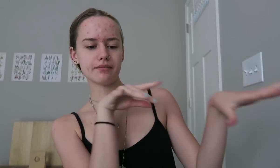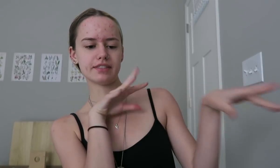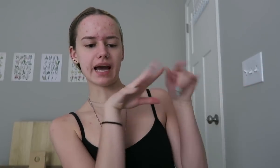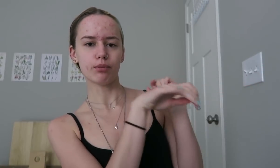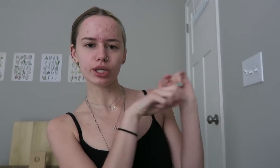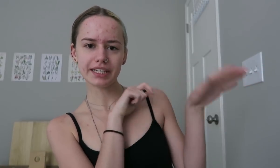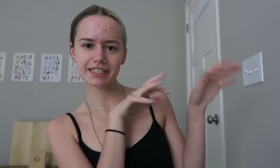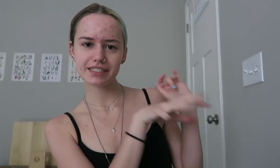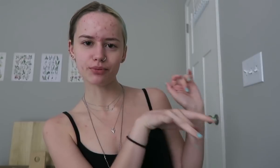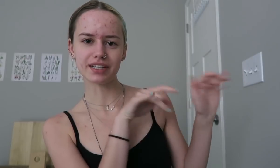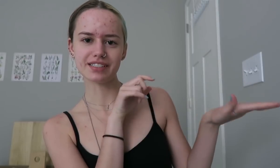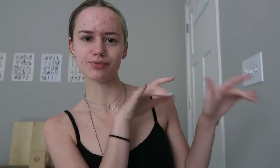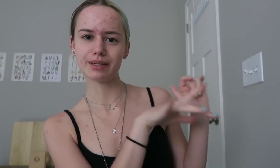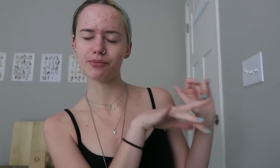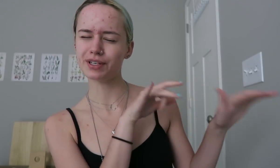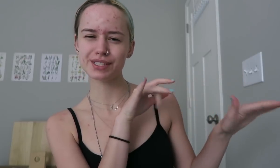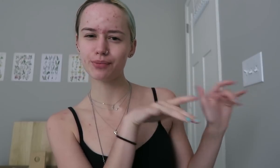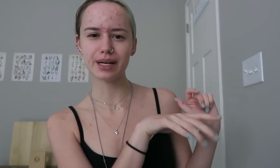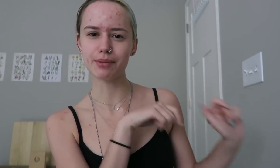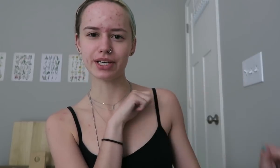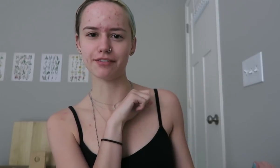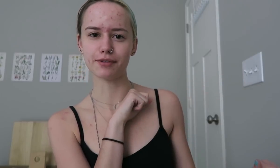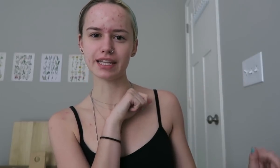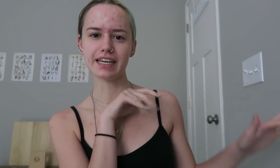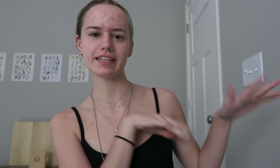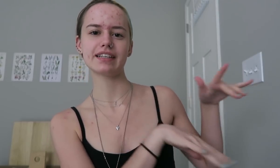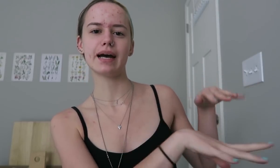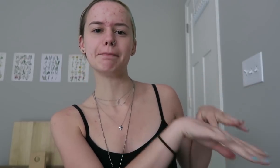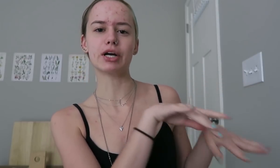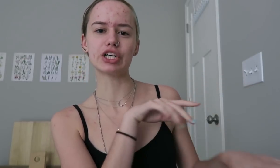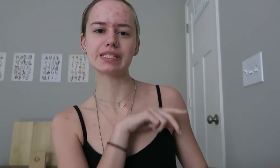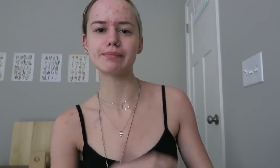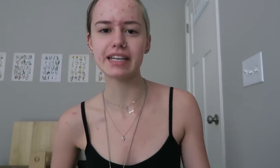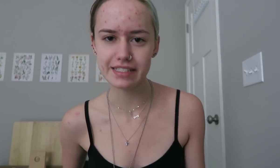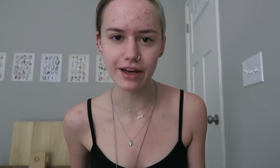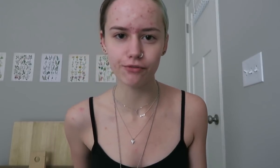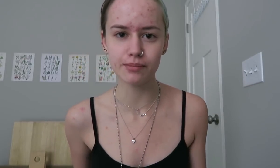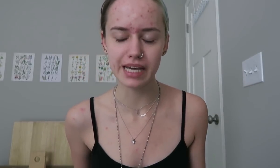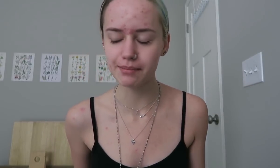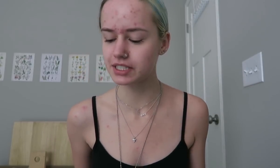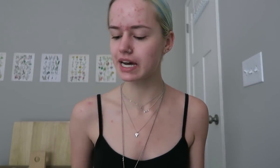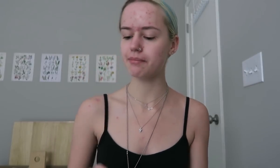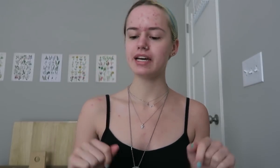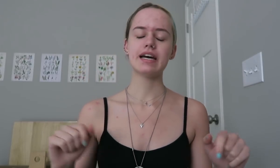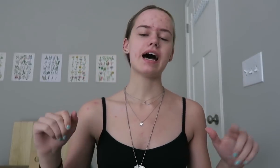dabble in it, what is the word I'm looking for, like, immerse myself from time to time.